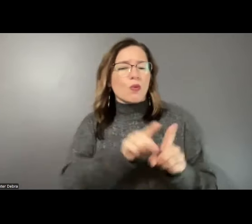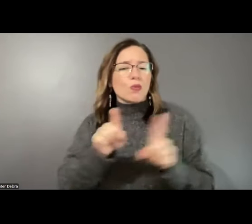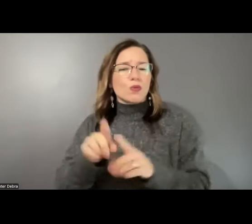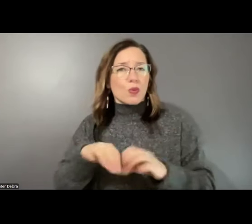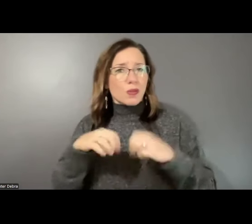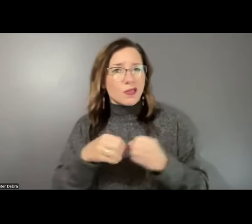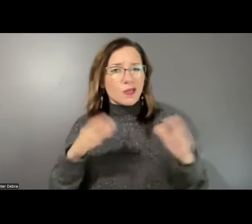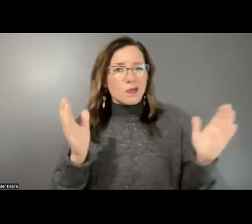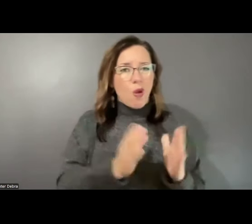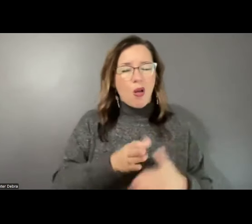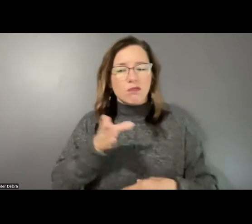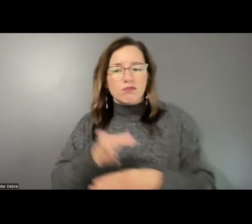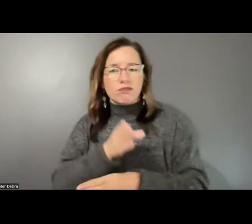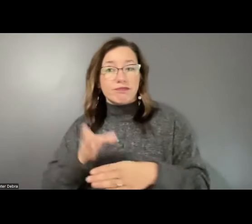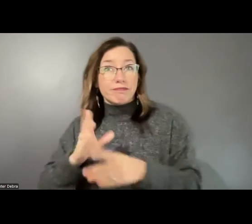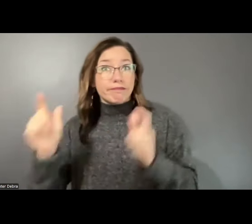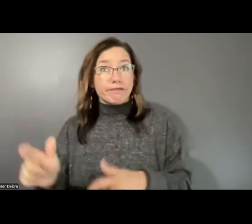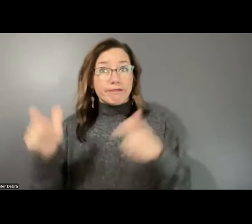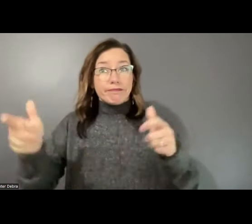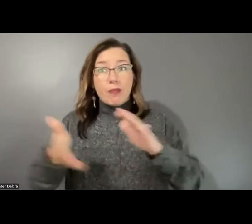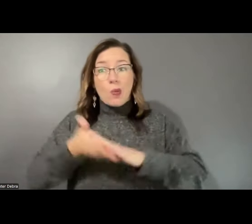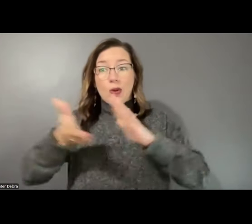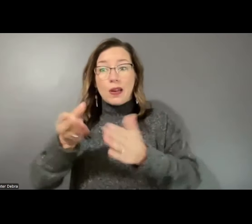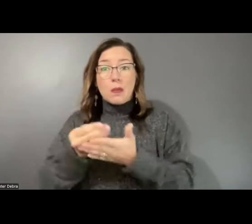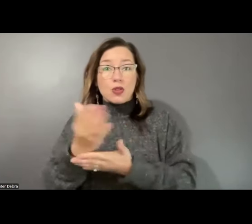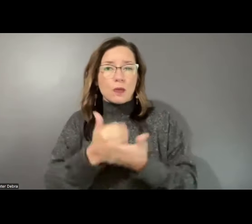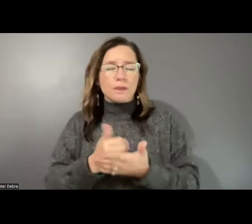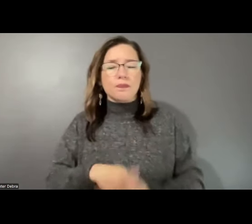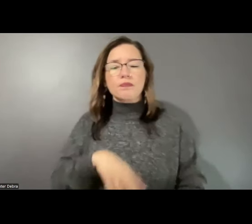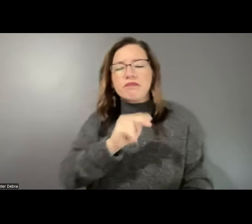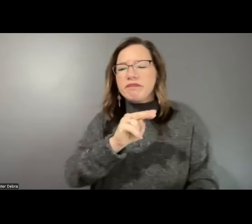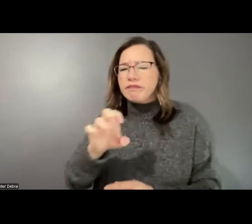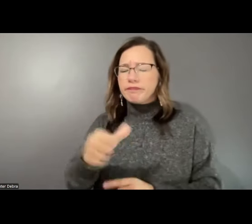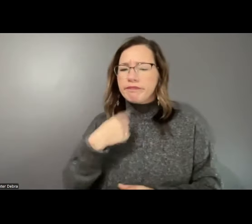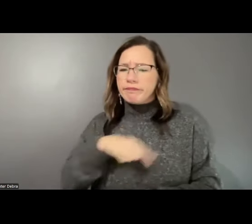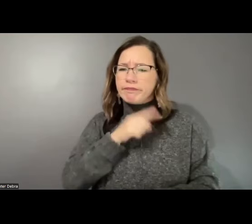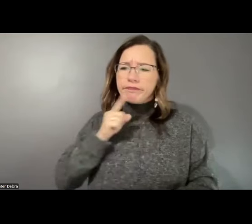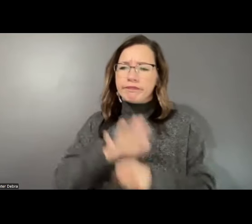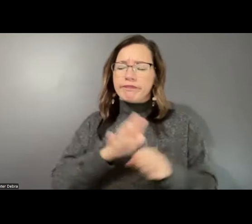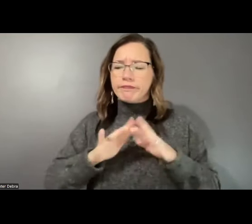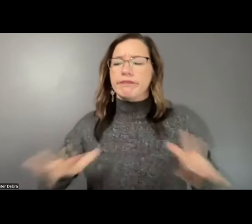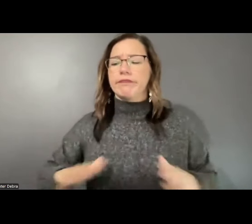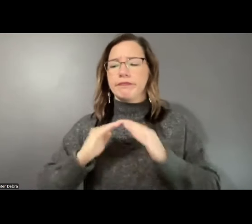medium, or large operating budgets. The NEA is committed to diversity, equity, inclusion, and